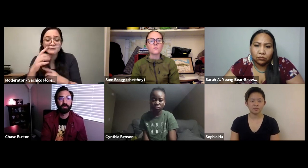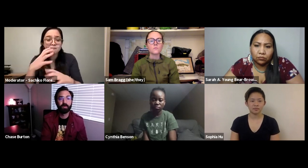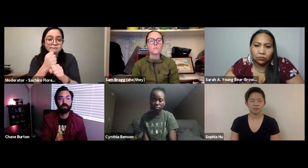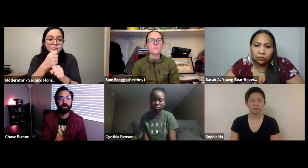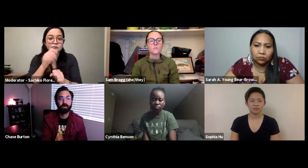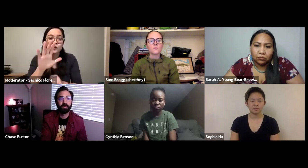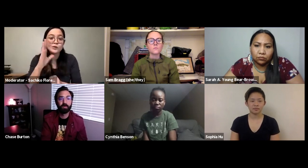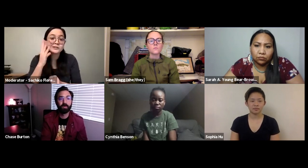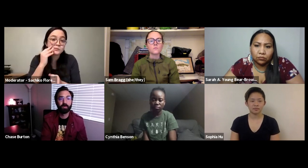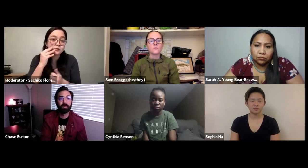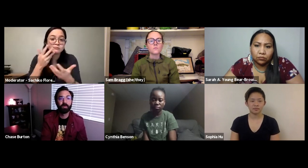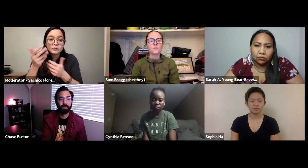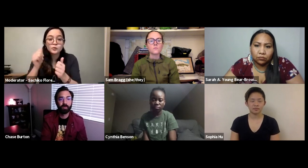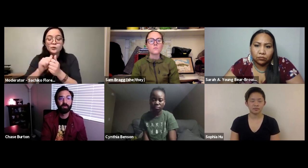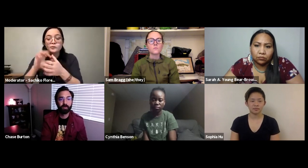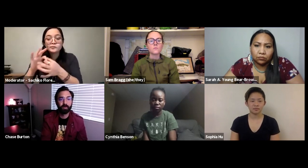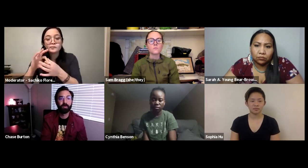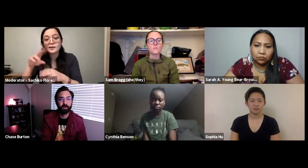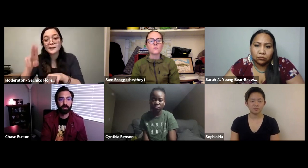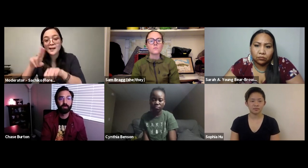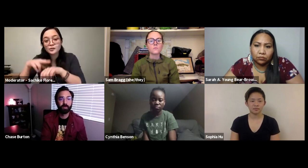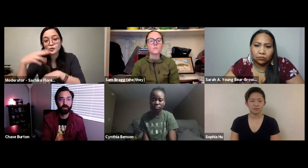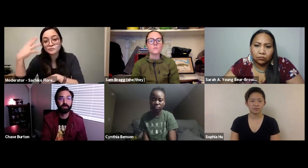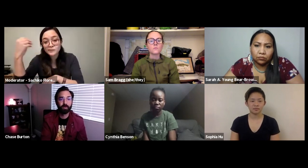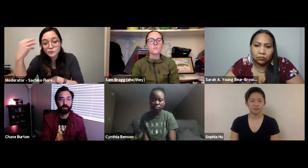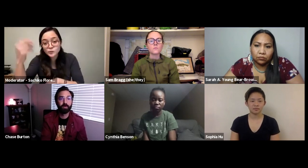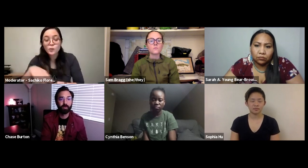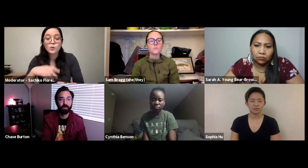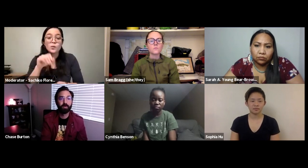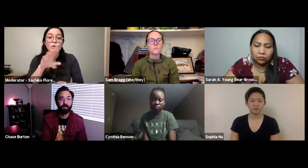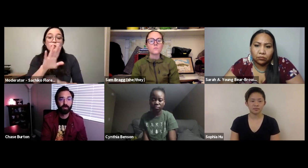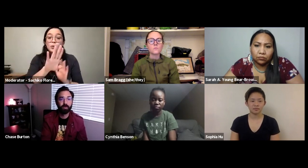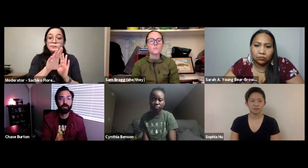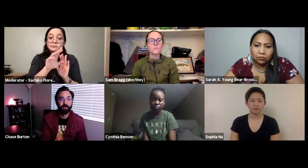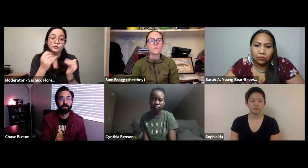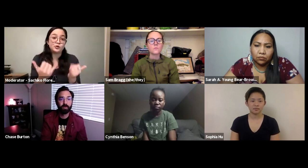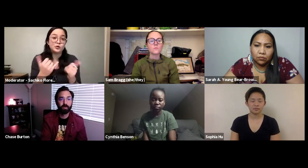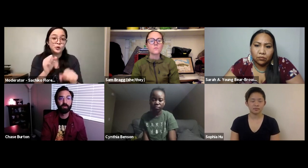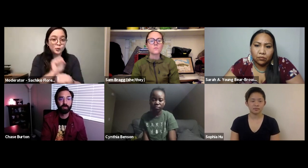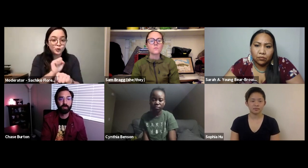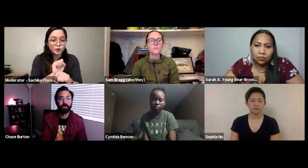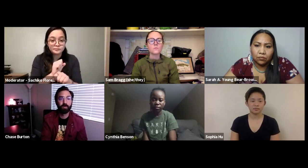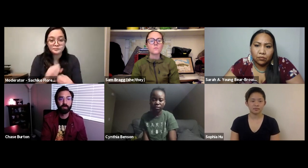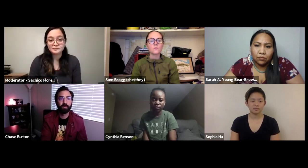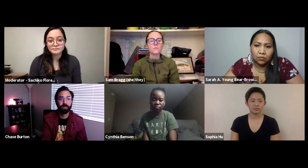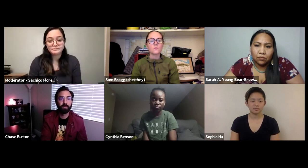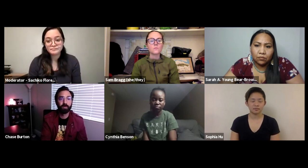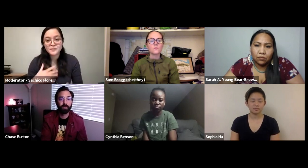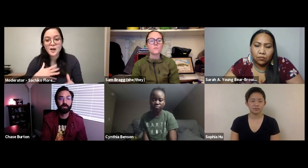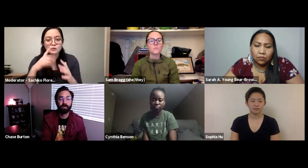panelist.Take about three to five minutes to talk about who you are, your experience